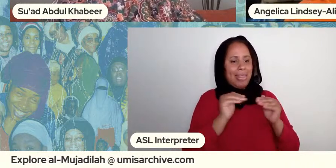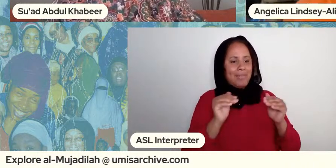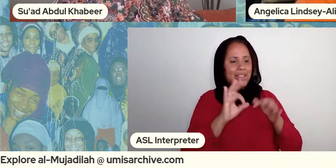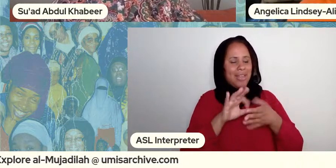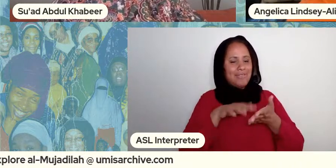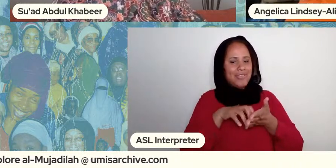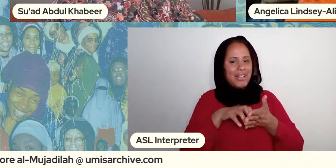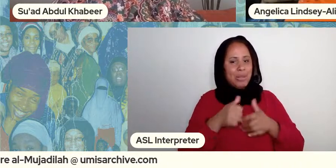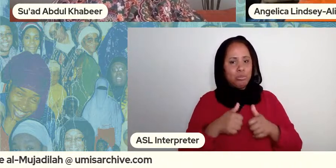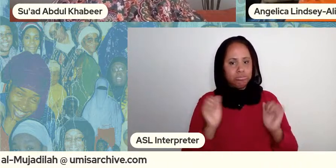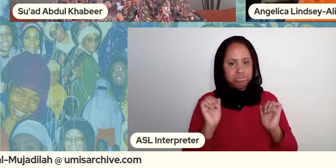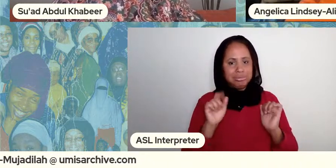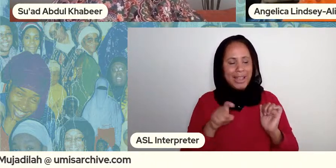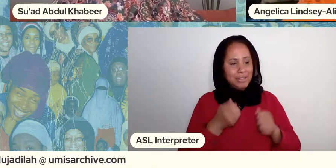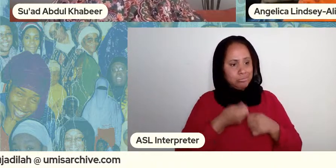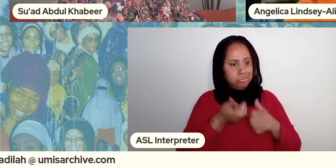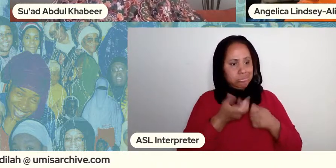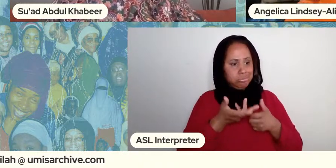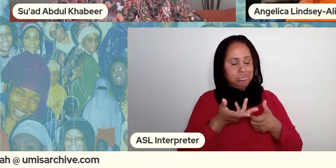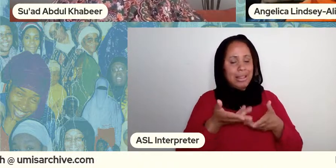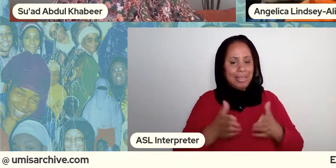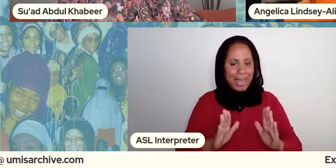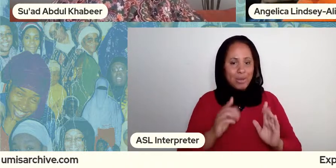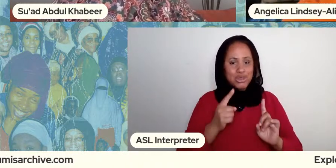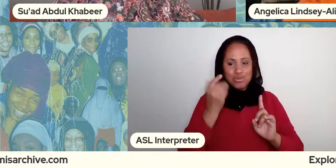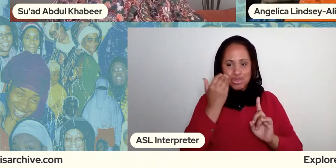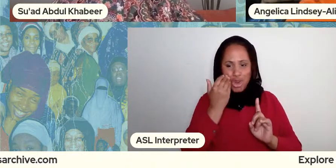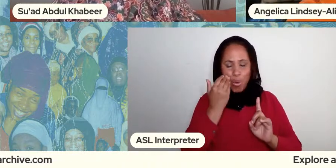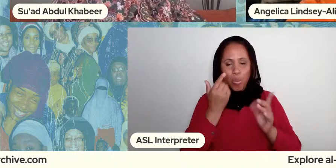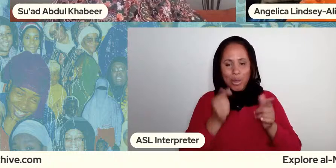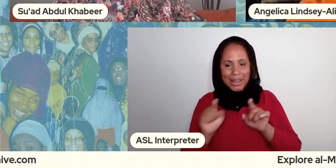got to let somebody in your business to know all of this and to know that you're not being done